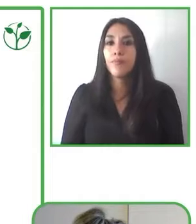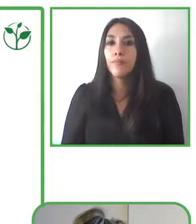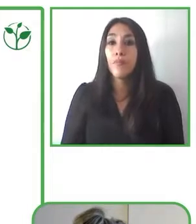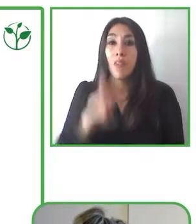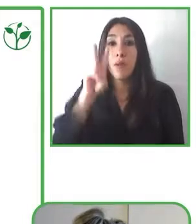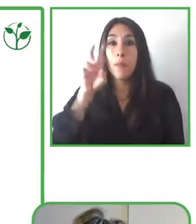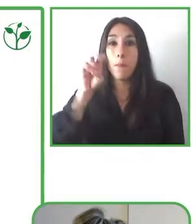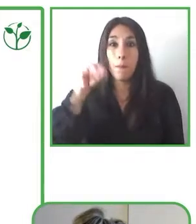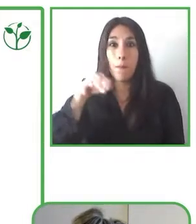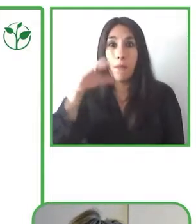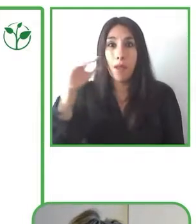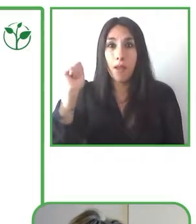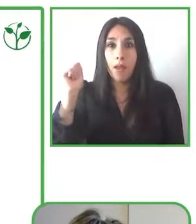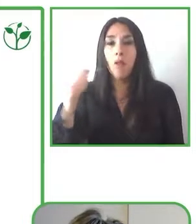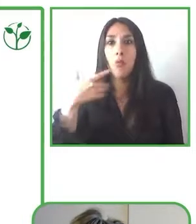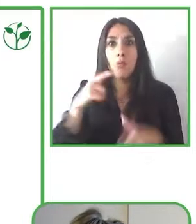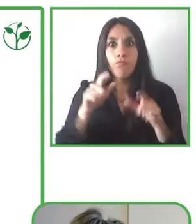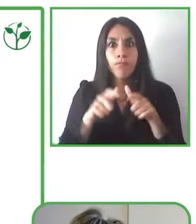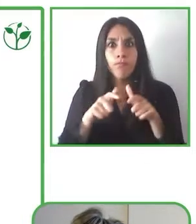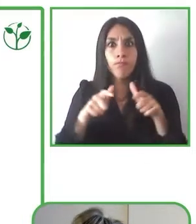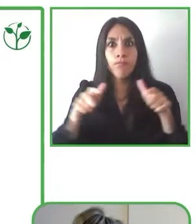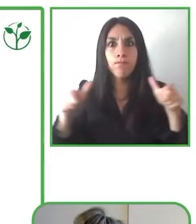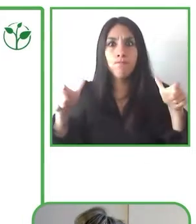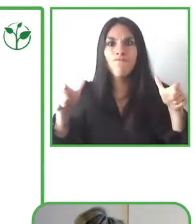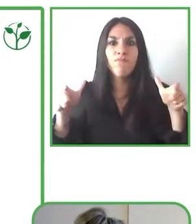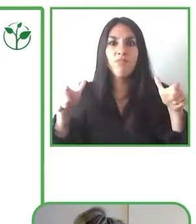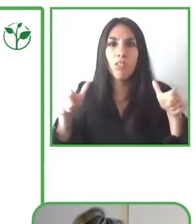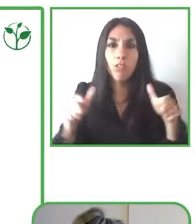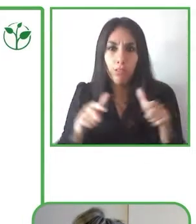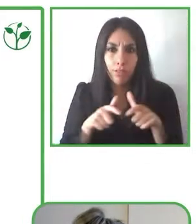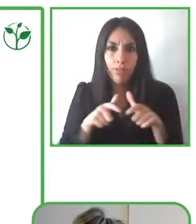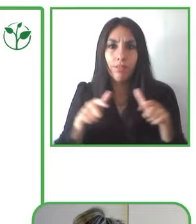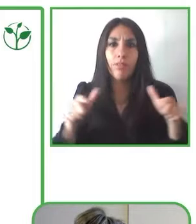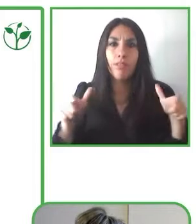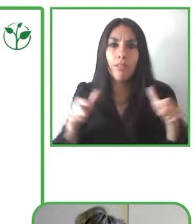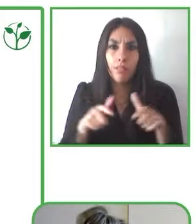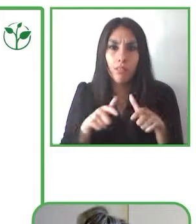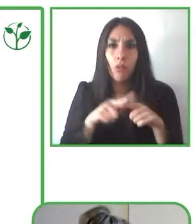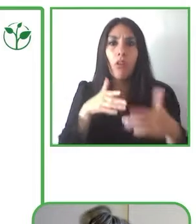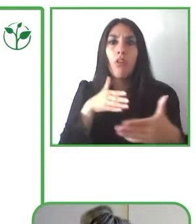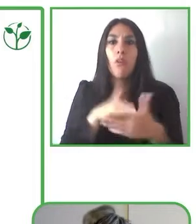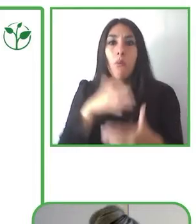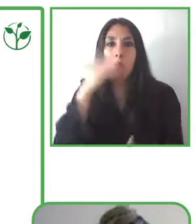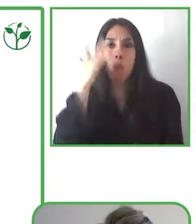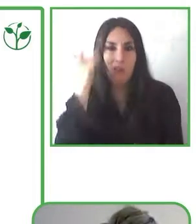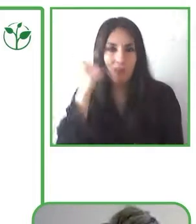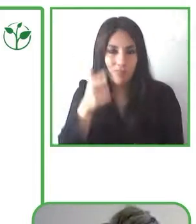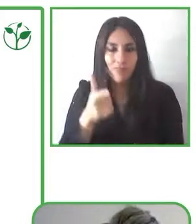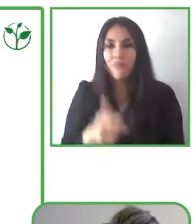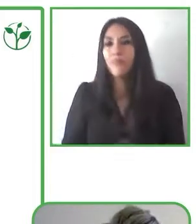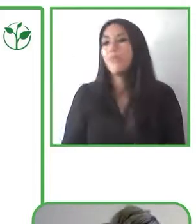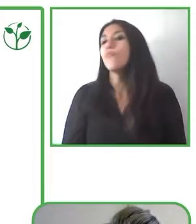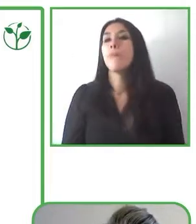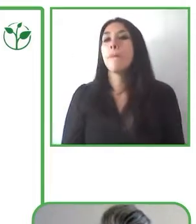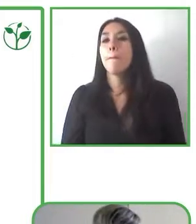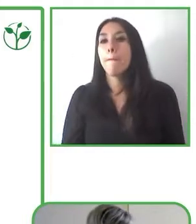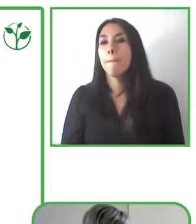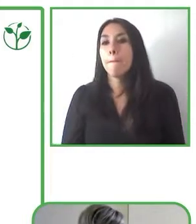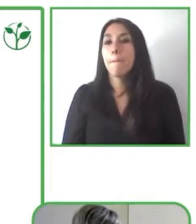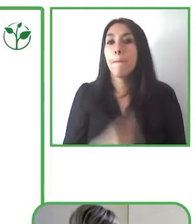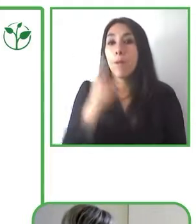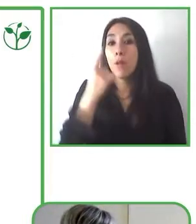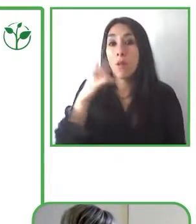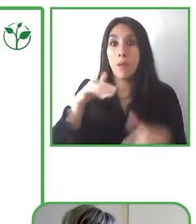journey of VEM CA was also put on hold because we were only able at that point